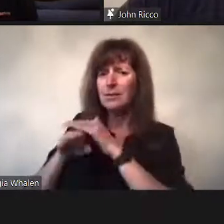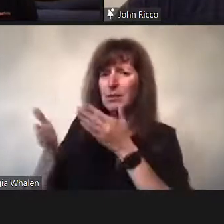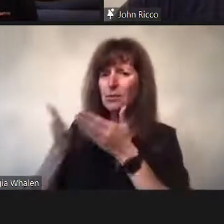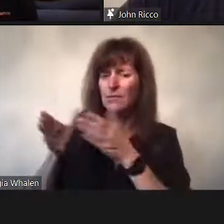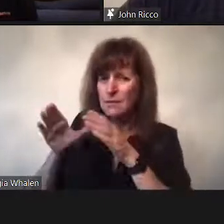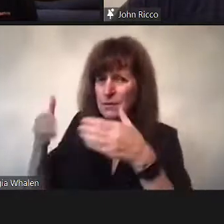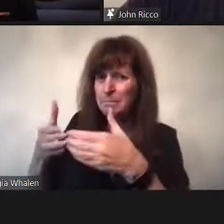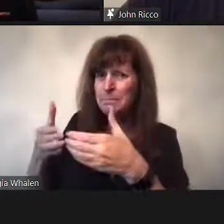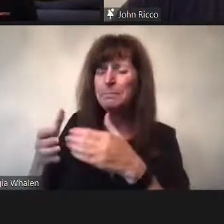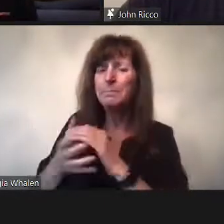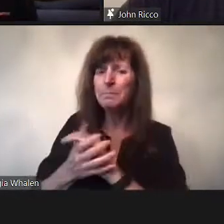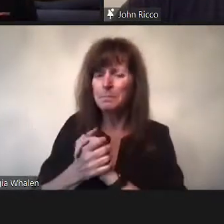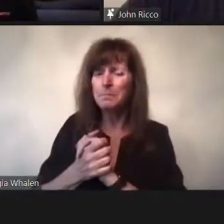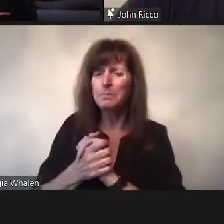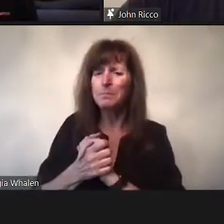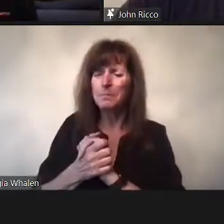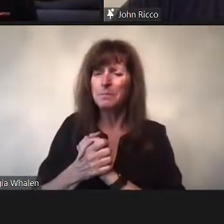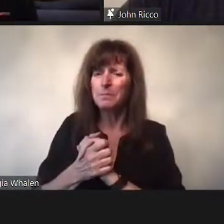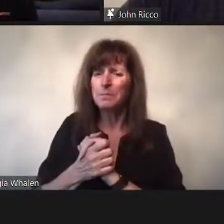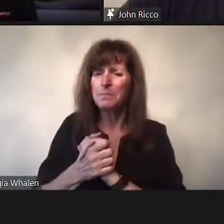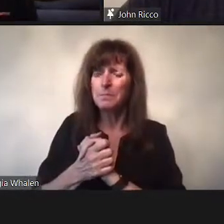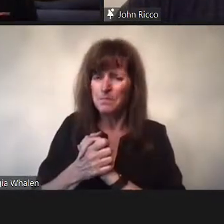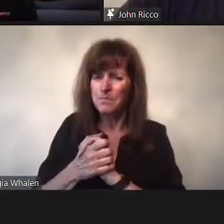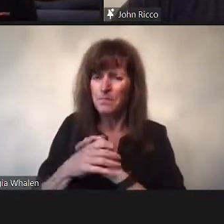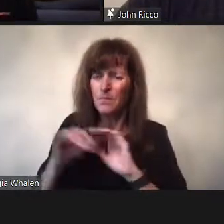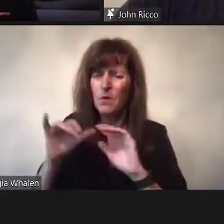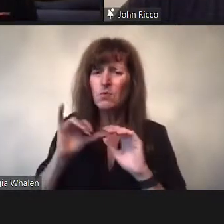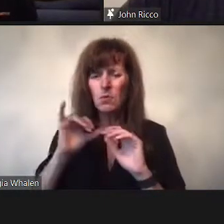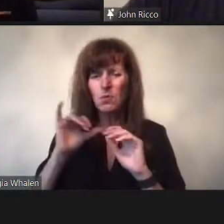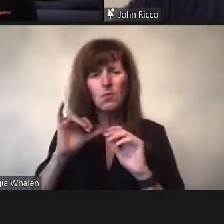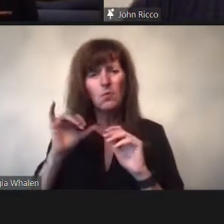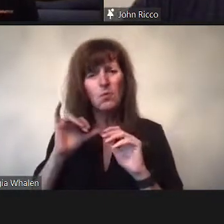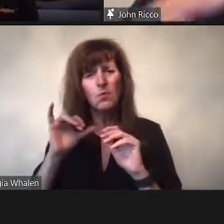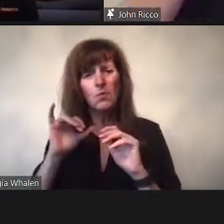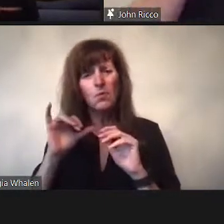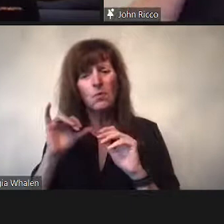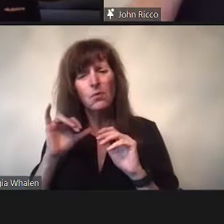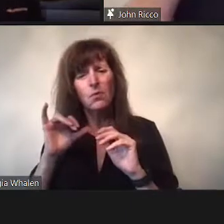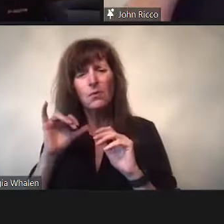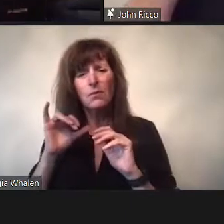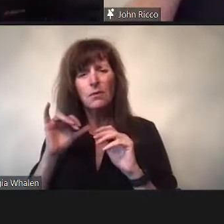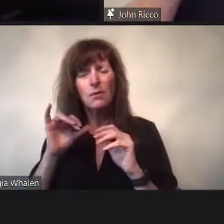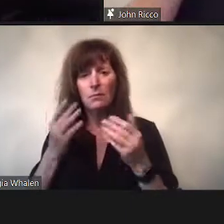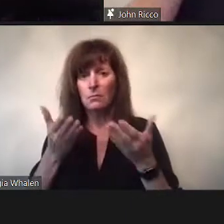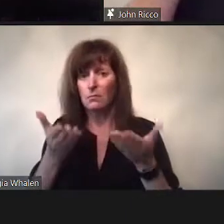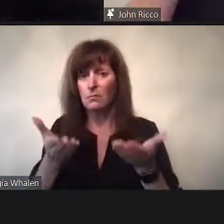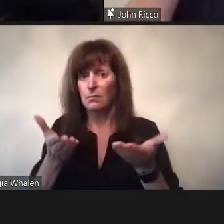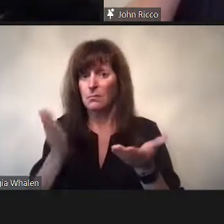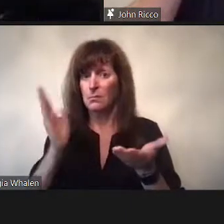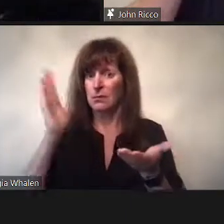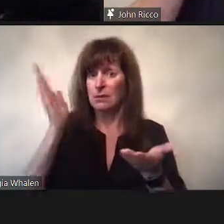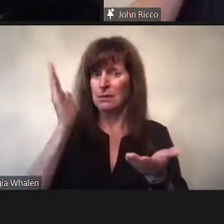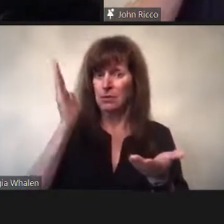I want to thank everyone for being out here, for logging on from wherever you have been logging on.